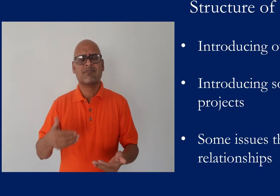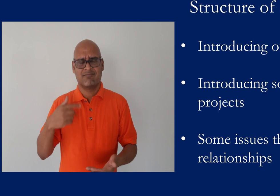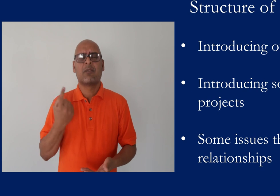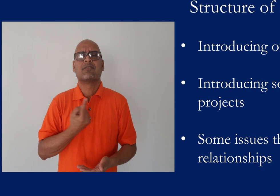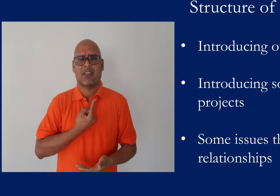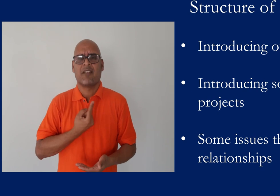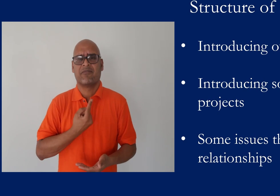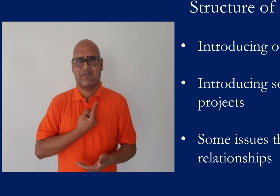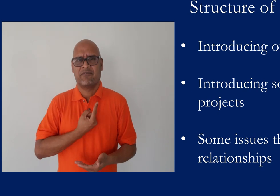In this video